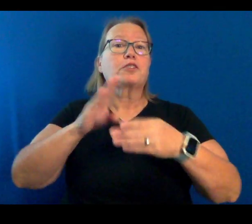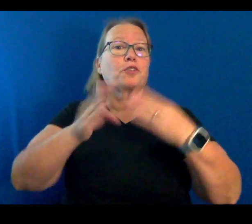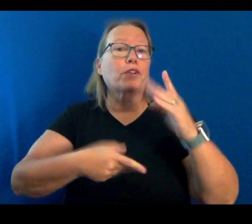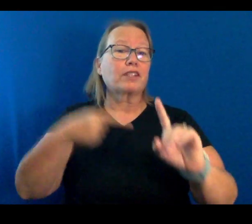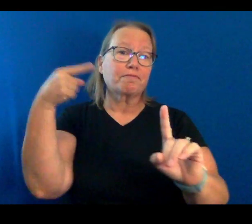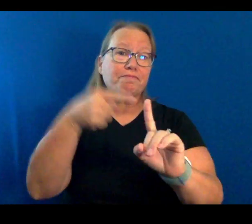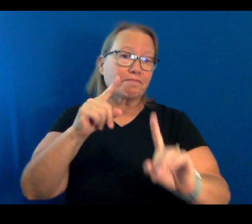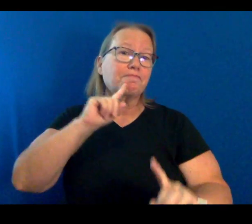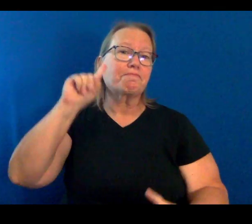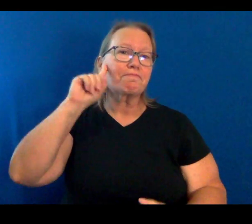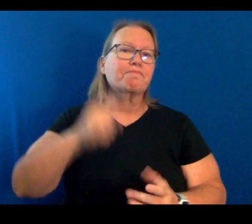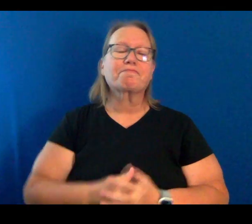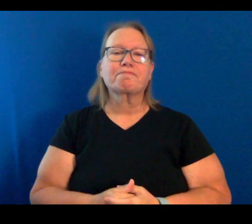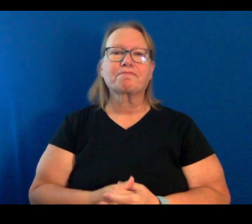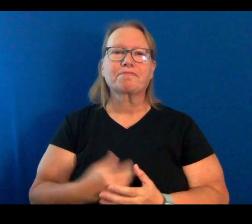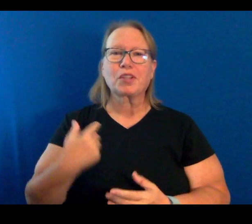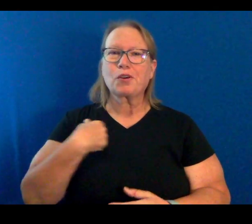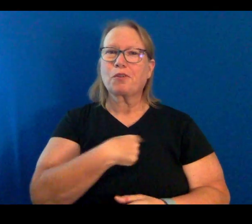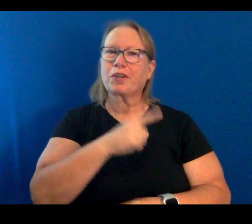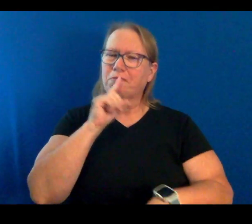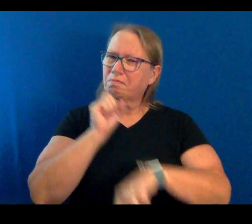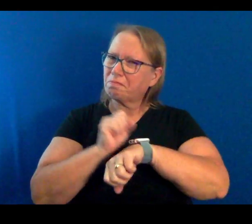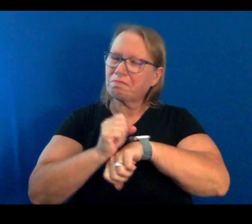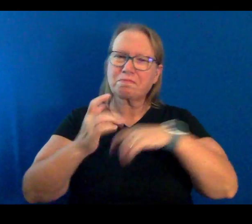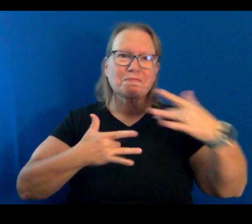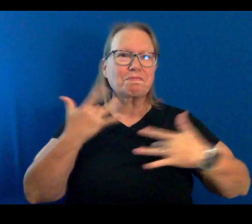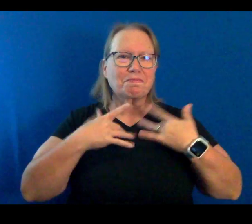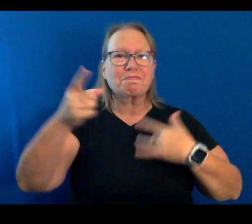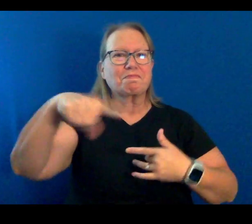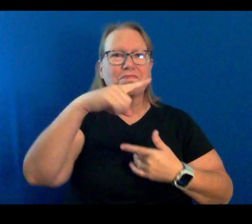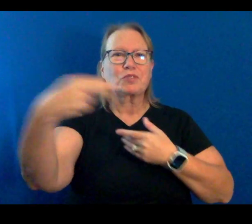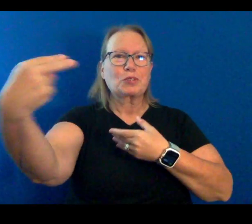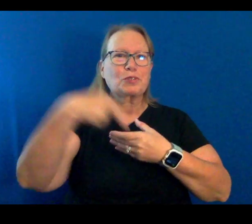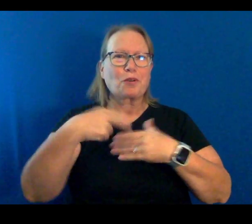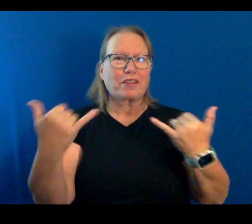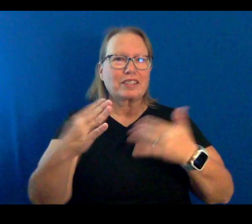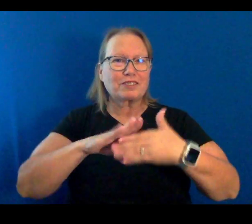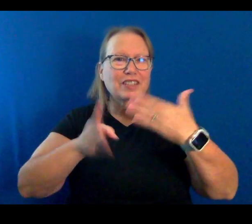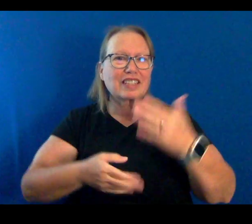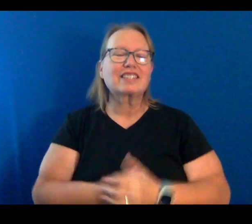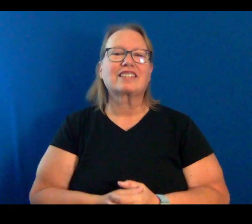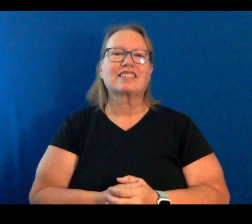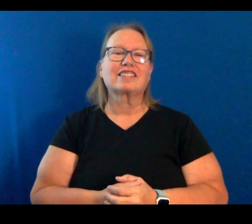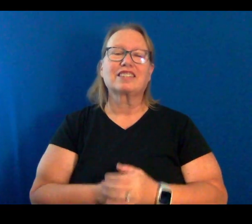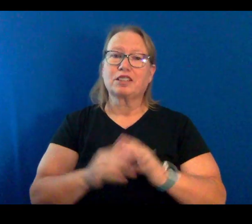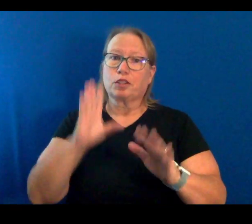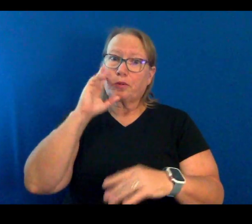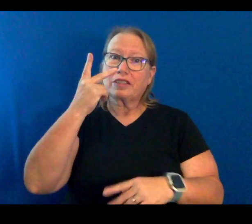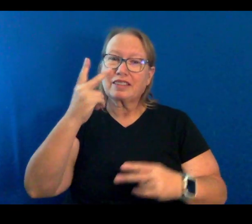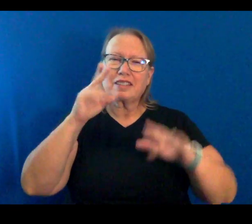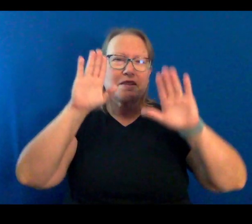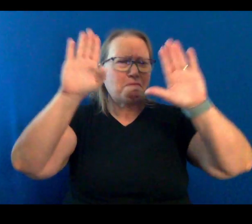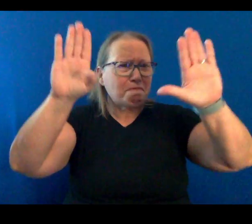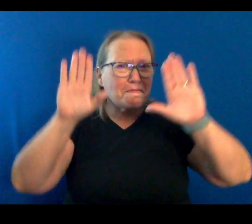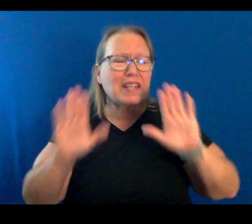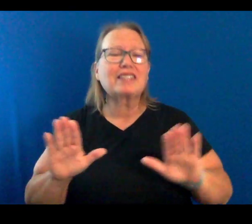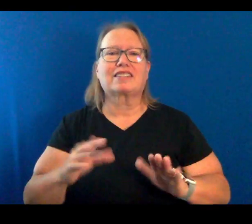We are so excited that you are going to join us this weekend to see the amazing artists that we have,